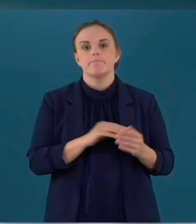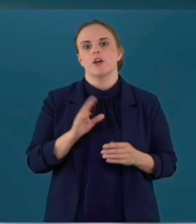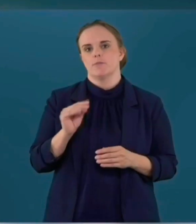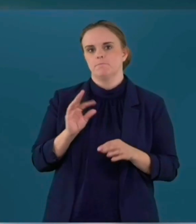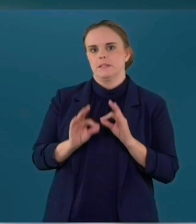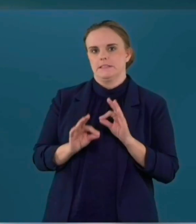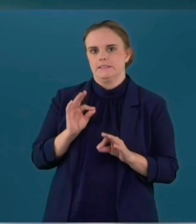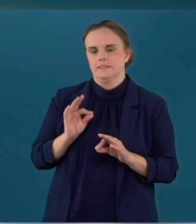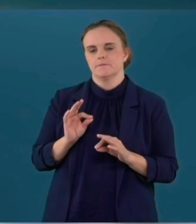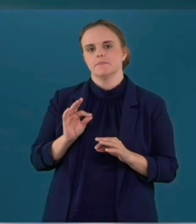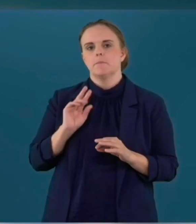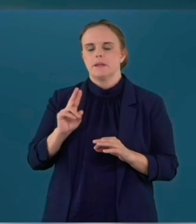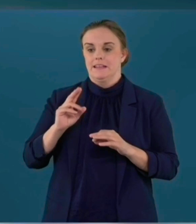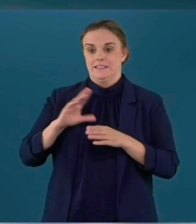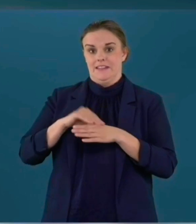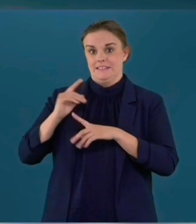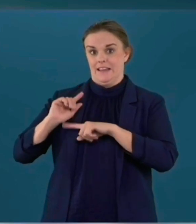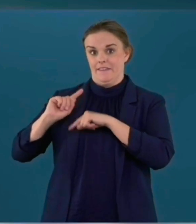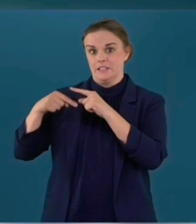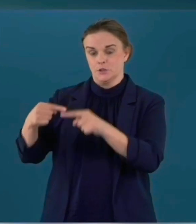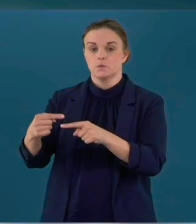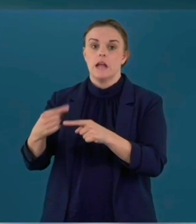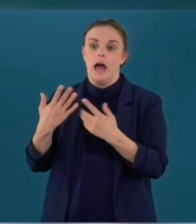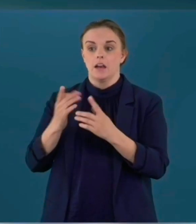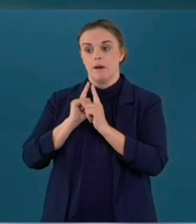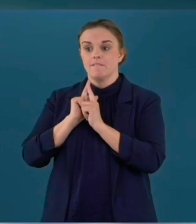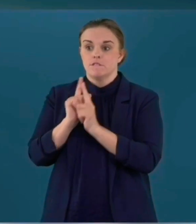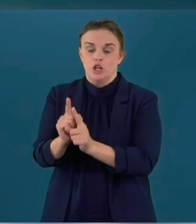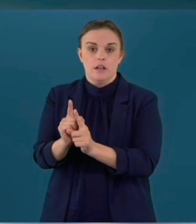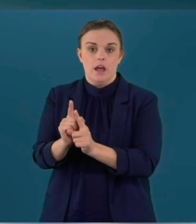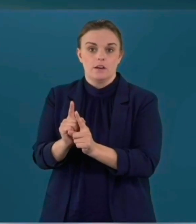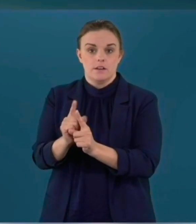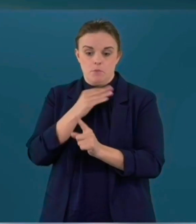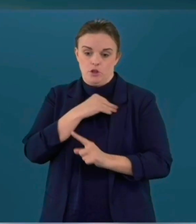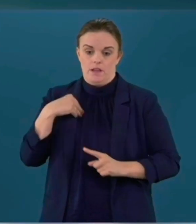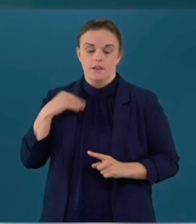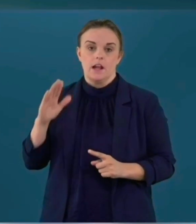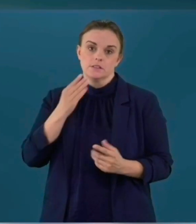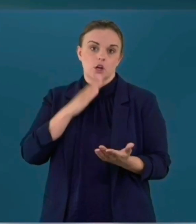Sweden then to follow the advice of the authorities we don't need a legal advice